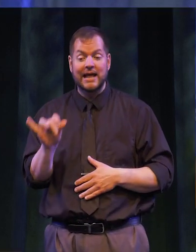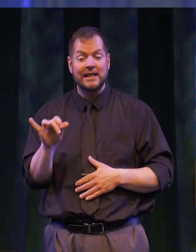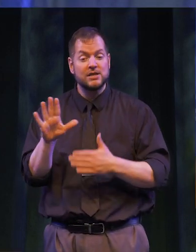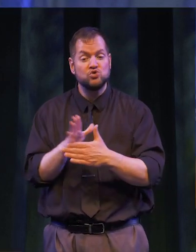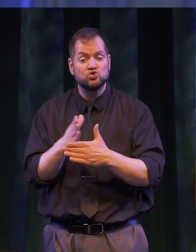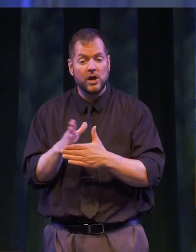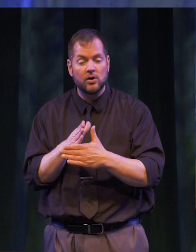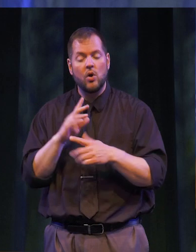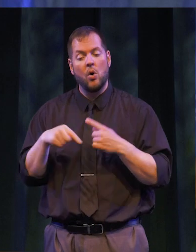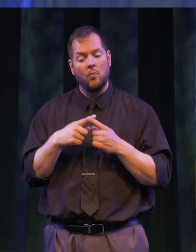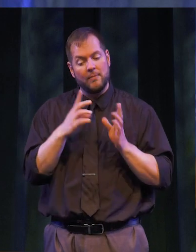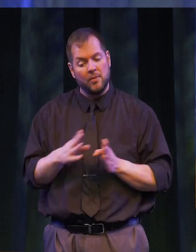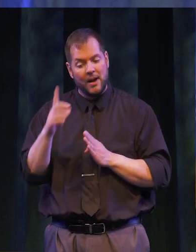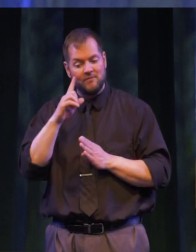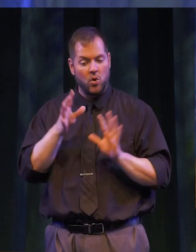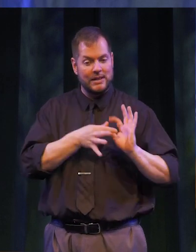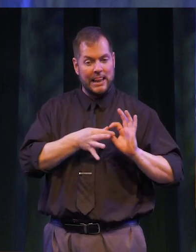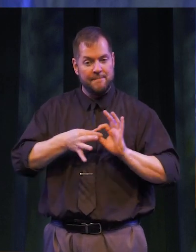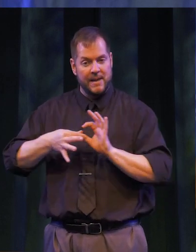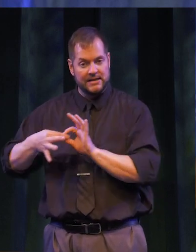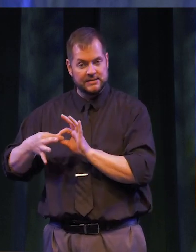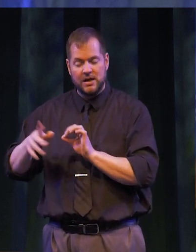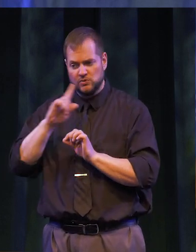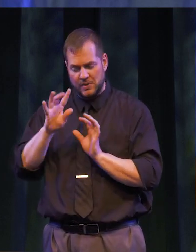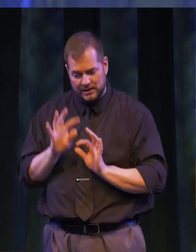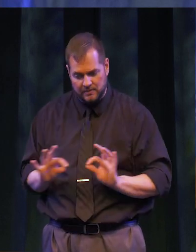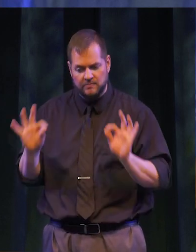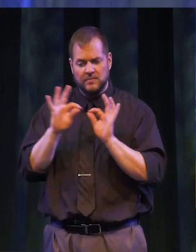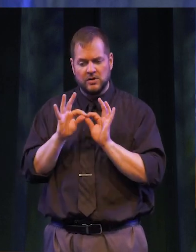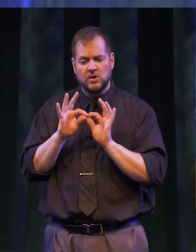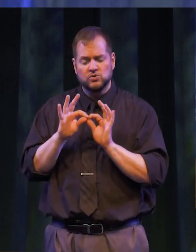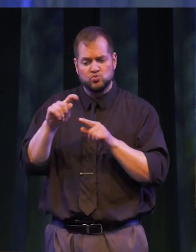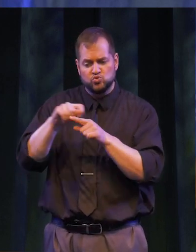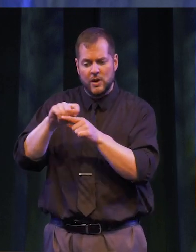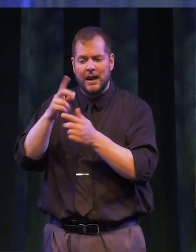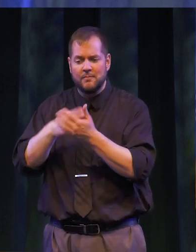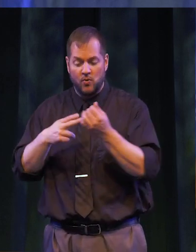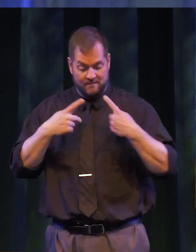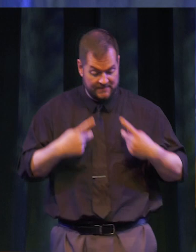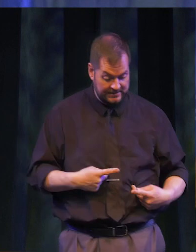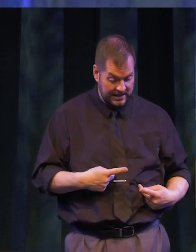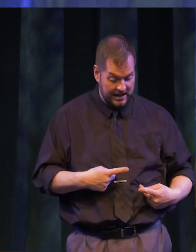Cathy shared that when preparing for the Olympics it was imperative for her to train physically,